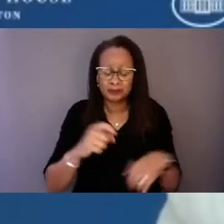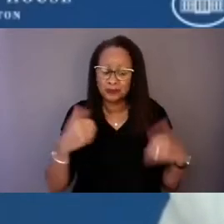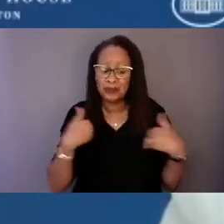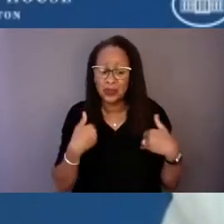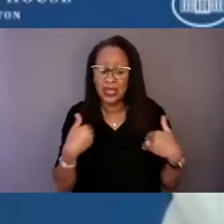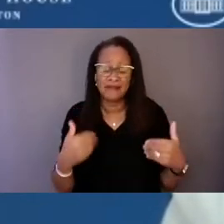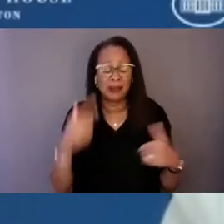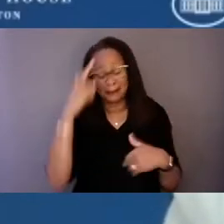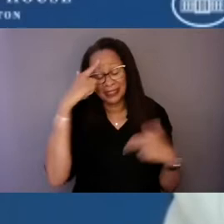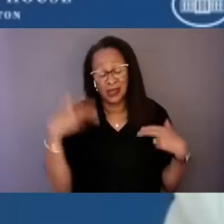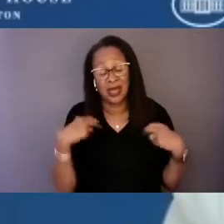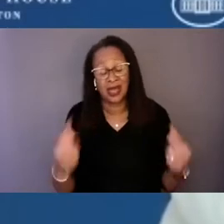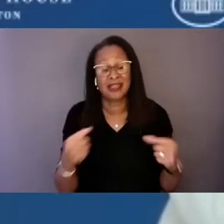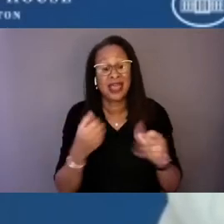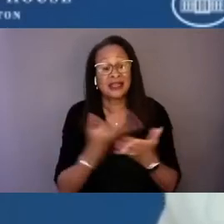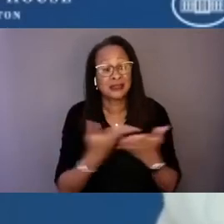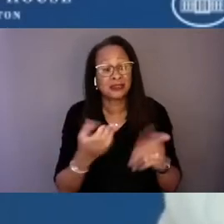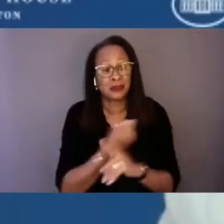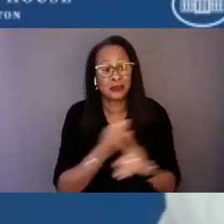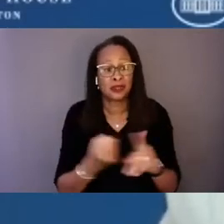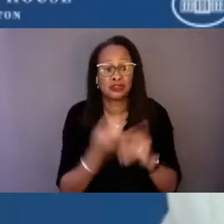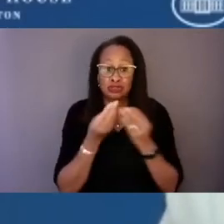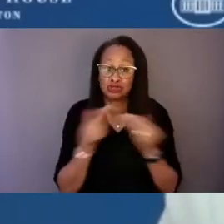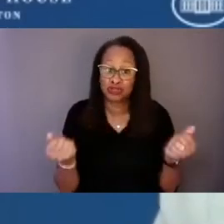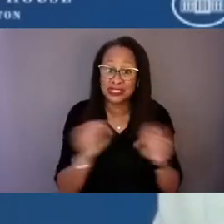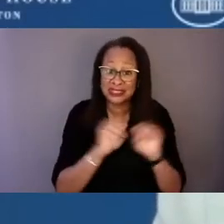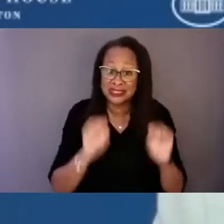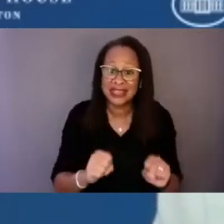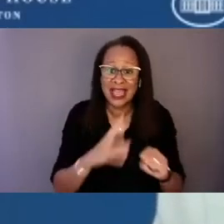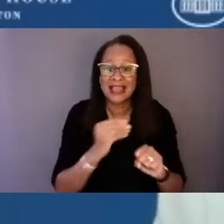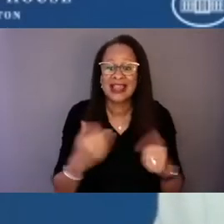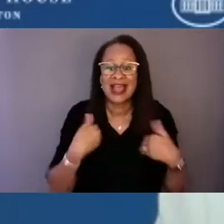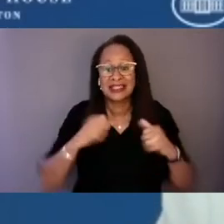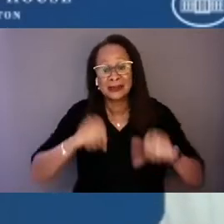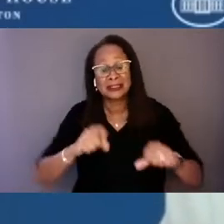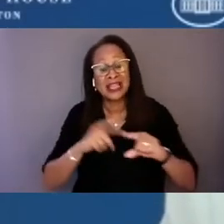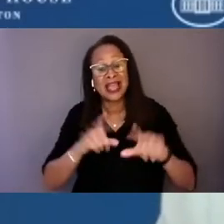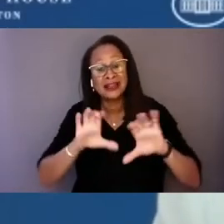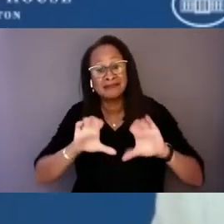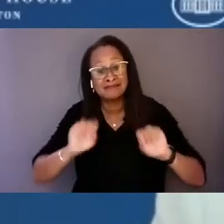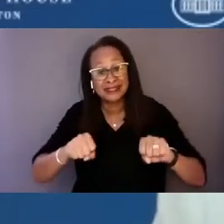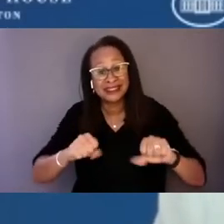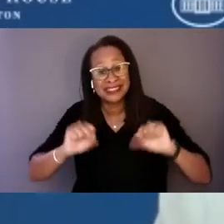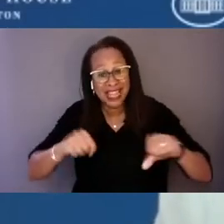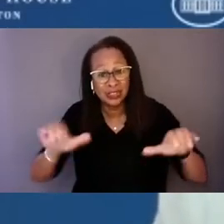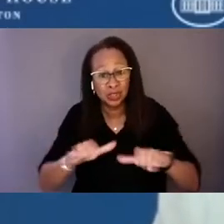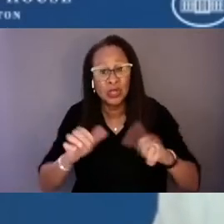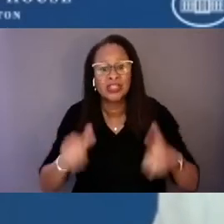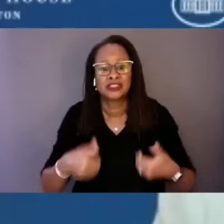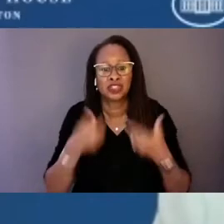that has the capability and capacity to be able to deliver high-quality mental health and substance use services,